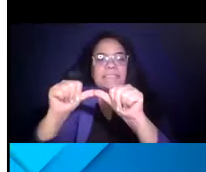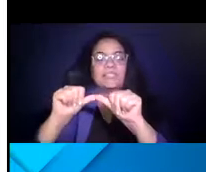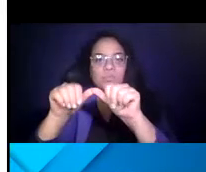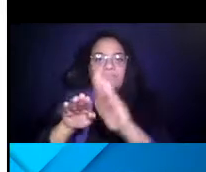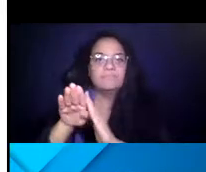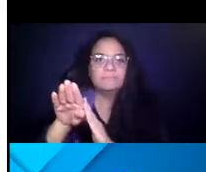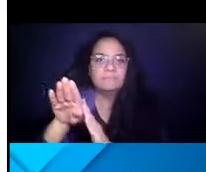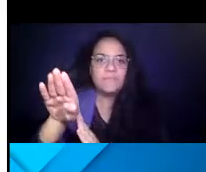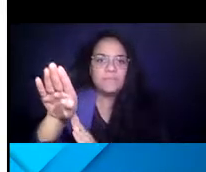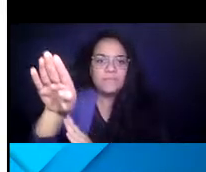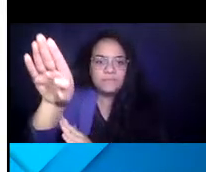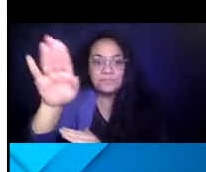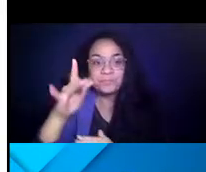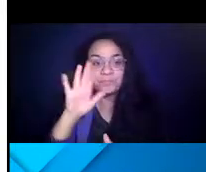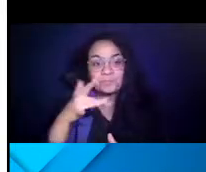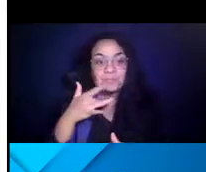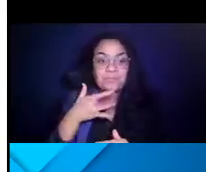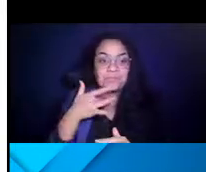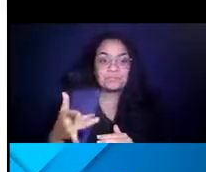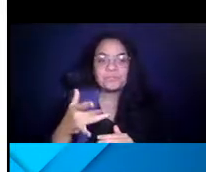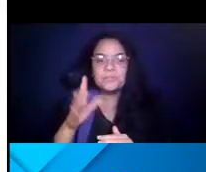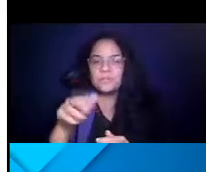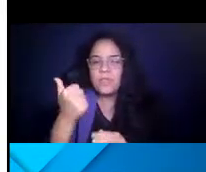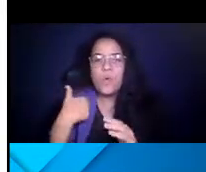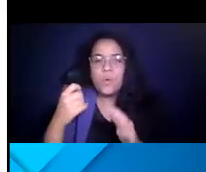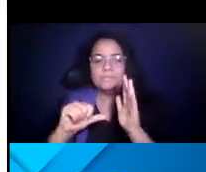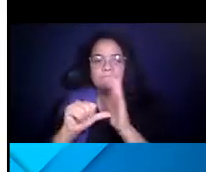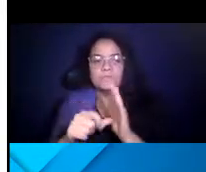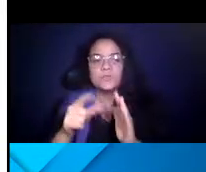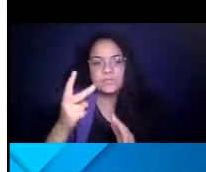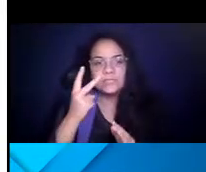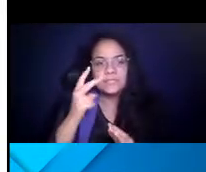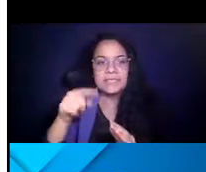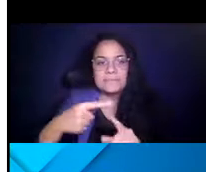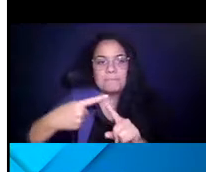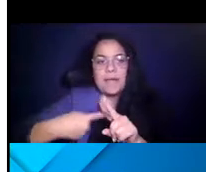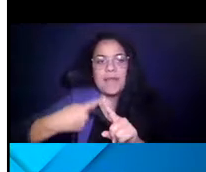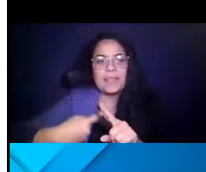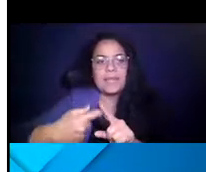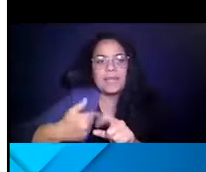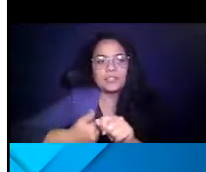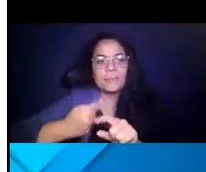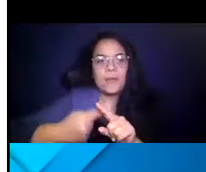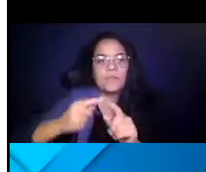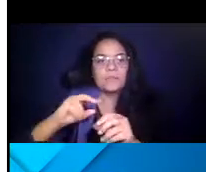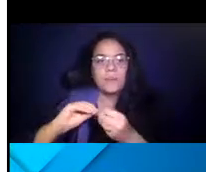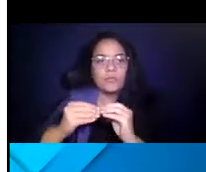14:54:56 Typically, the other thing I'll point out on this graph, you'll notice this is monthly ridership. 14:54:58 So the others have been average daily.